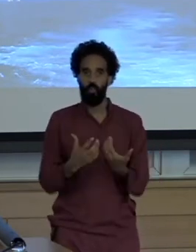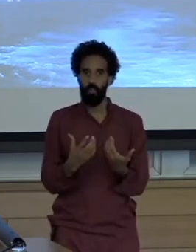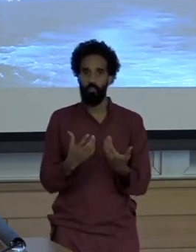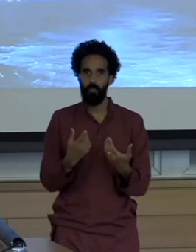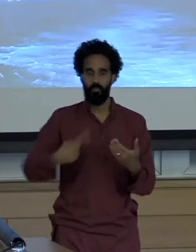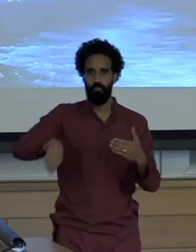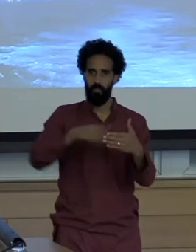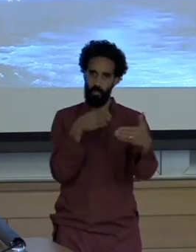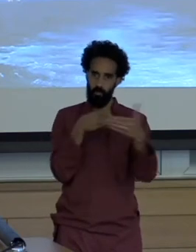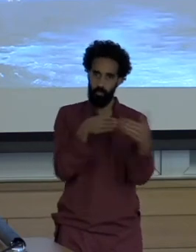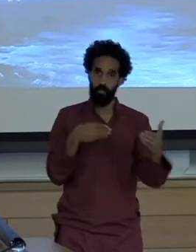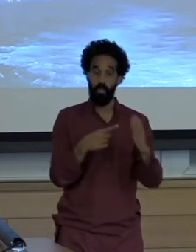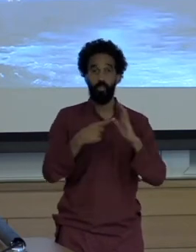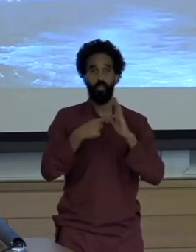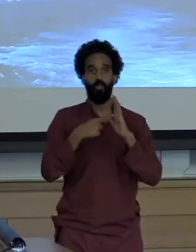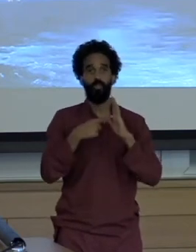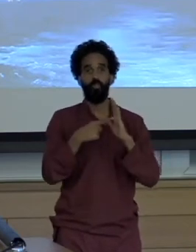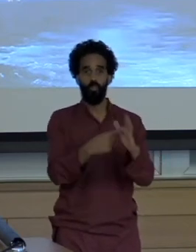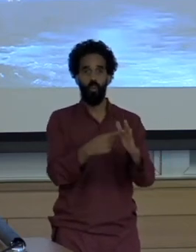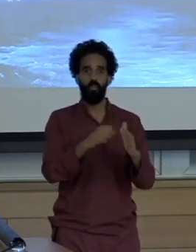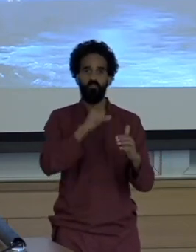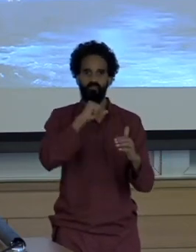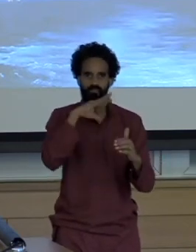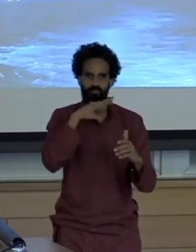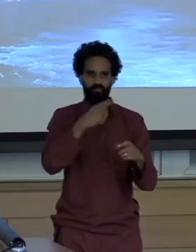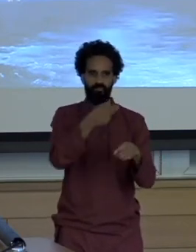hazardous plant emissions that violated the Clean Air Act